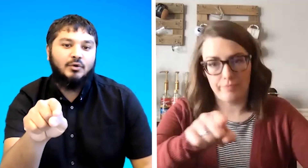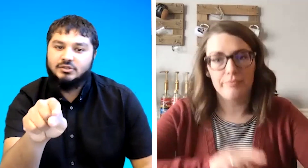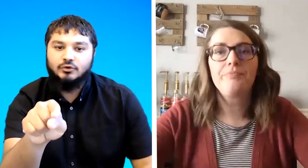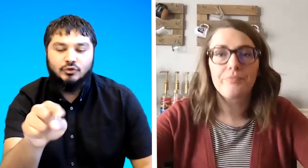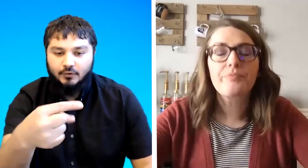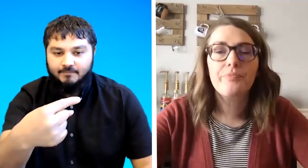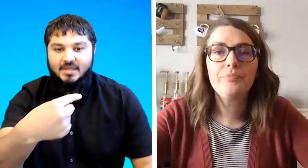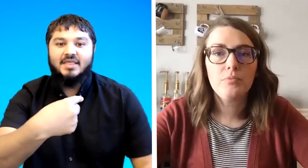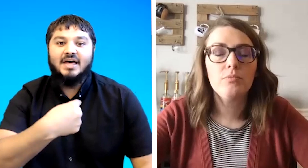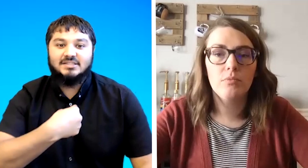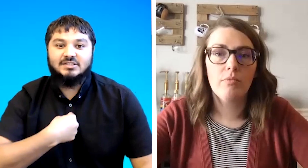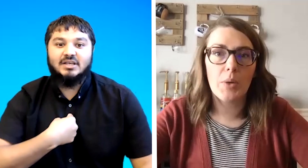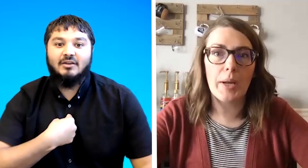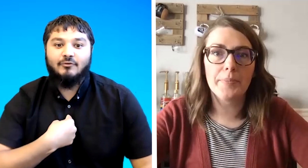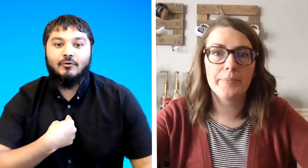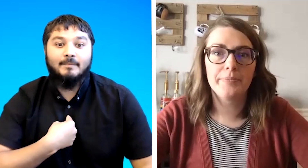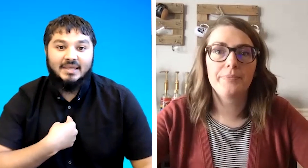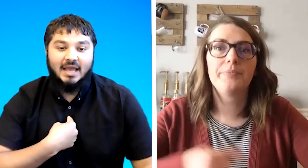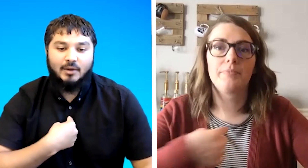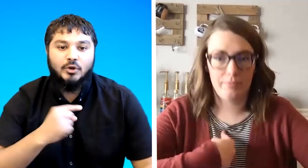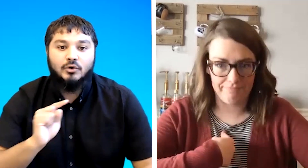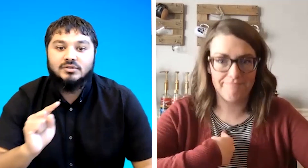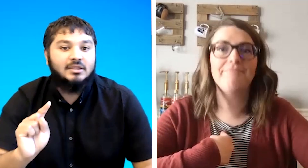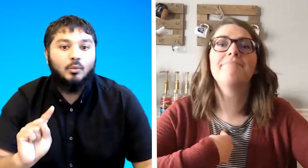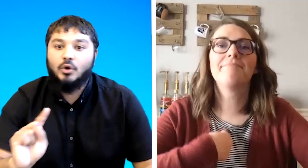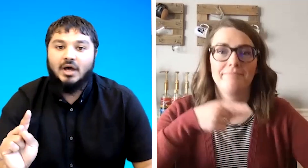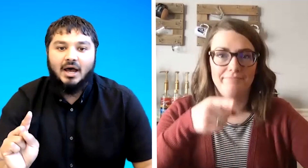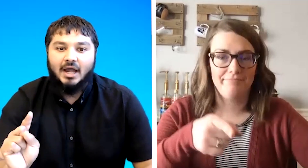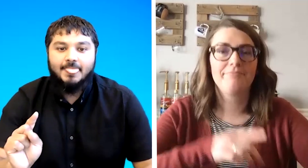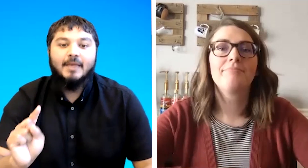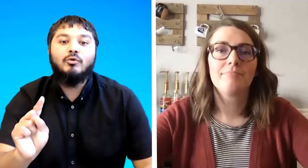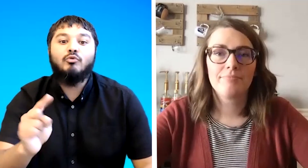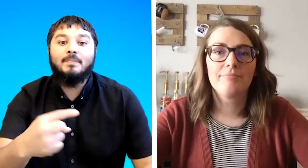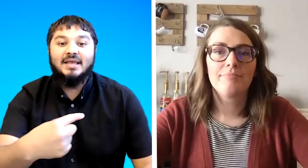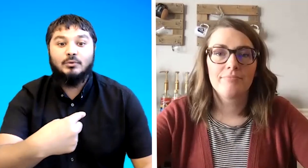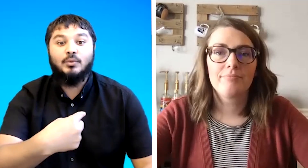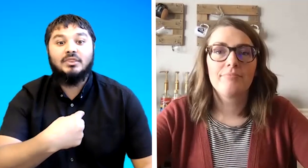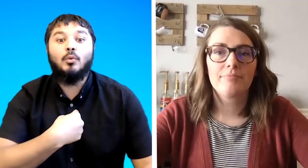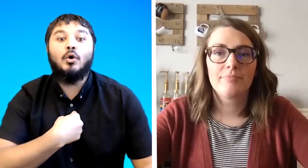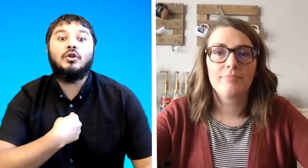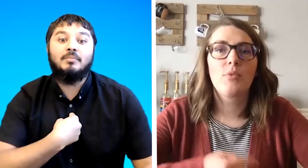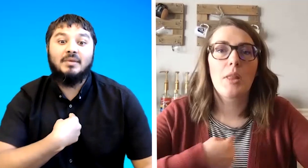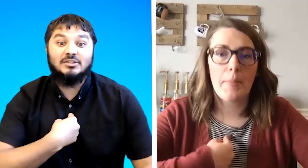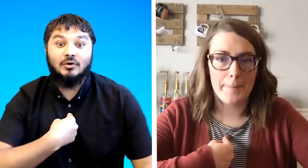its own you that's the sign for me and we don't say the word i we replace it with the word me so